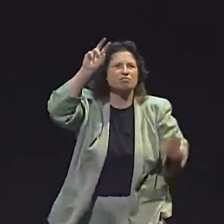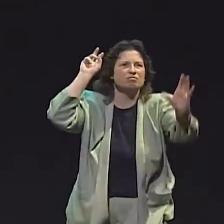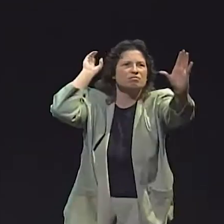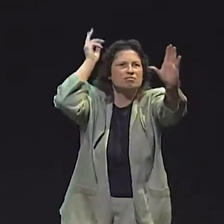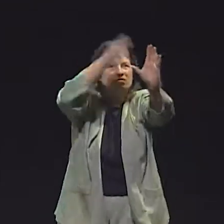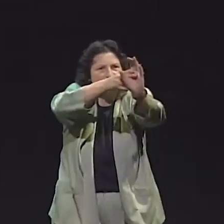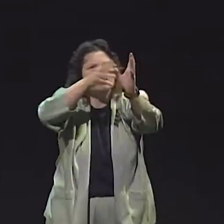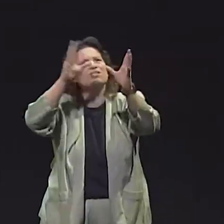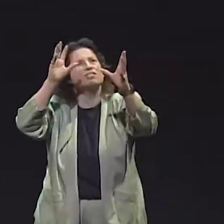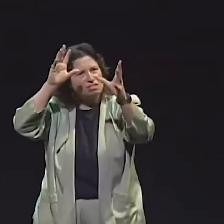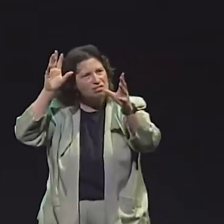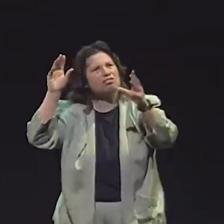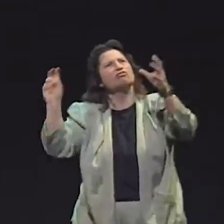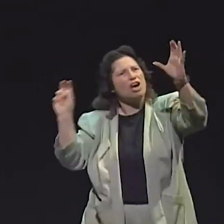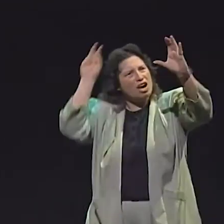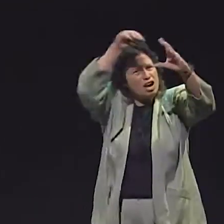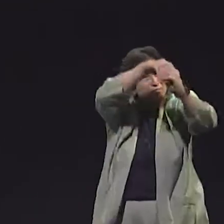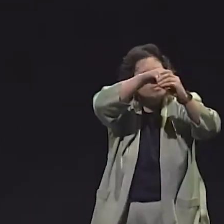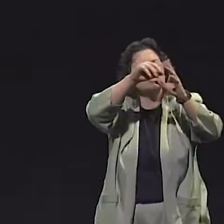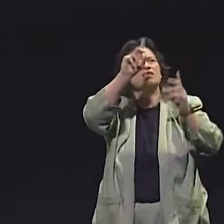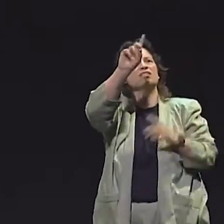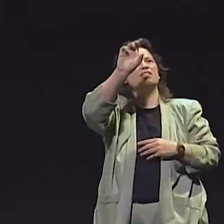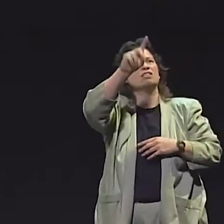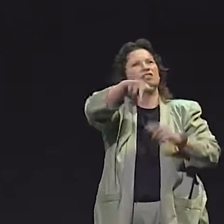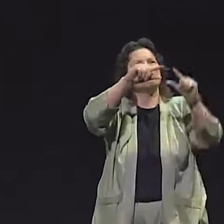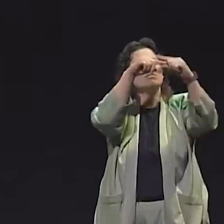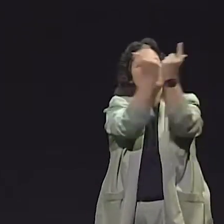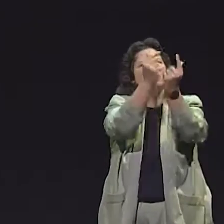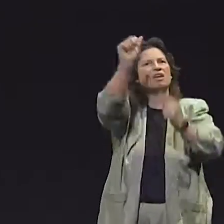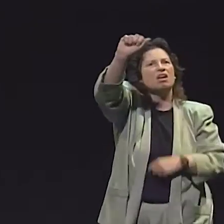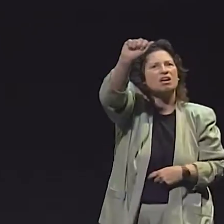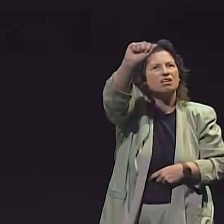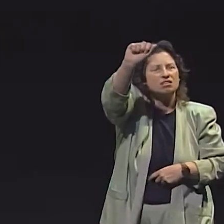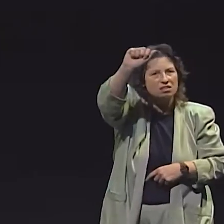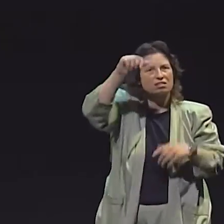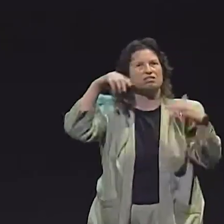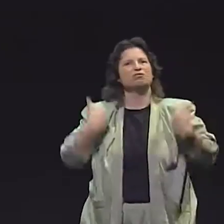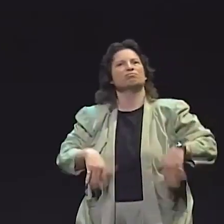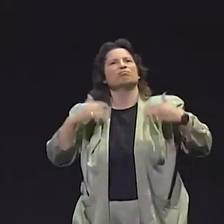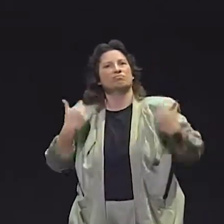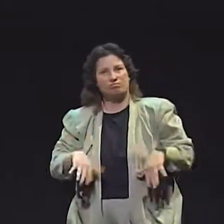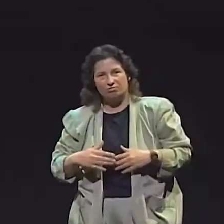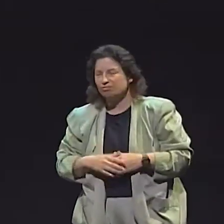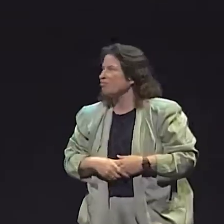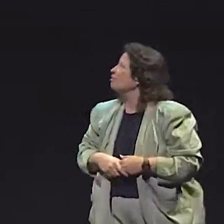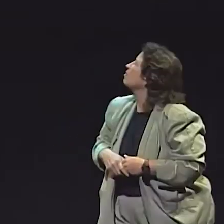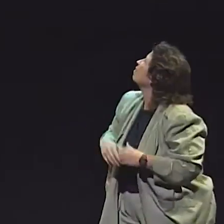IN THE SPRING, ONE STUDENT WHO STARTED WITH A TWO POINT SOMETHING